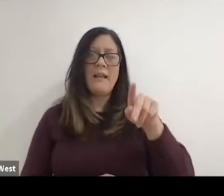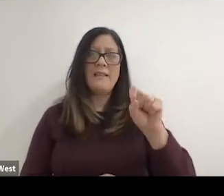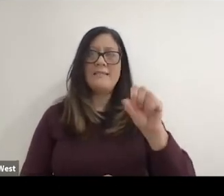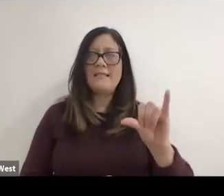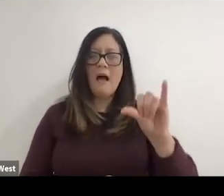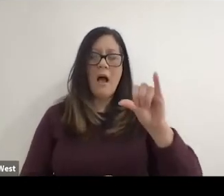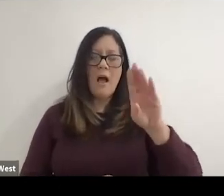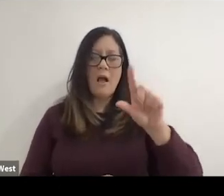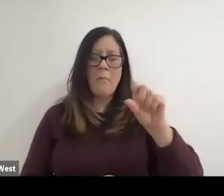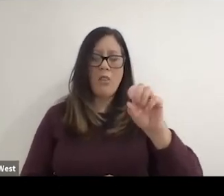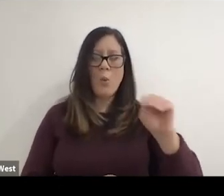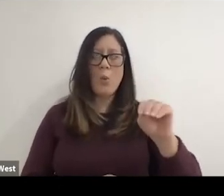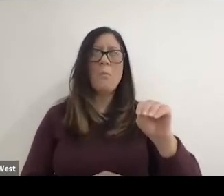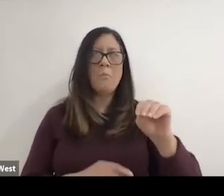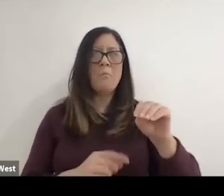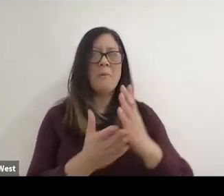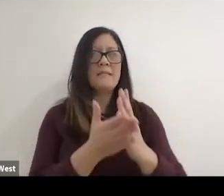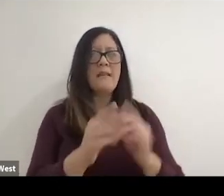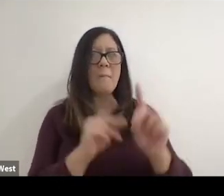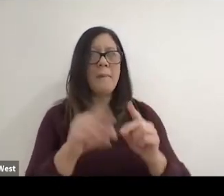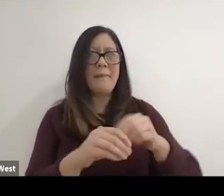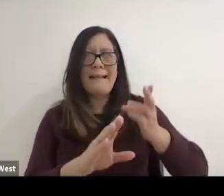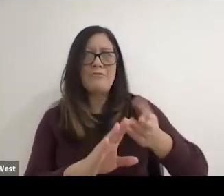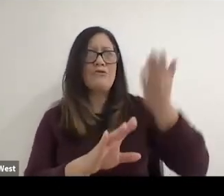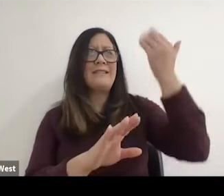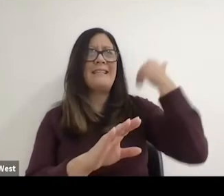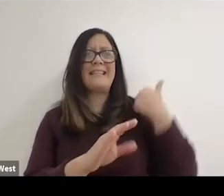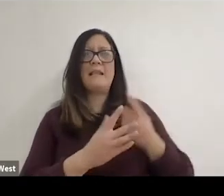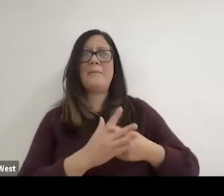some of the early folks in you know they had a hard time stepping aside